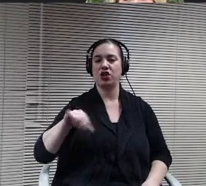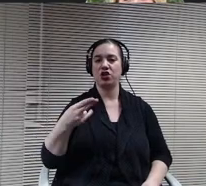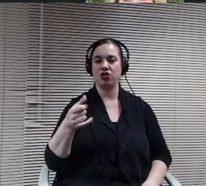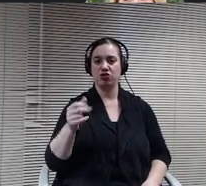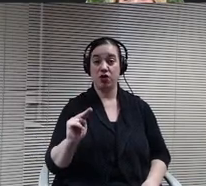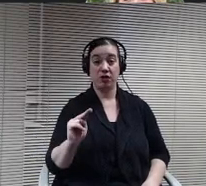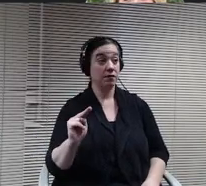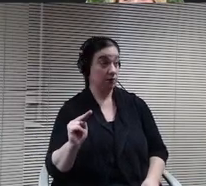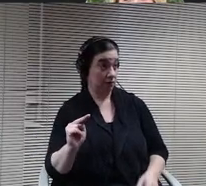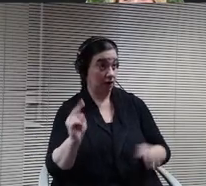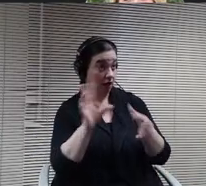Mike